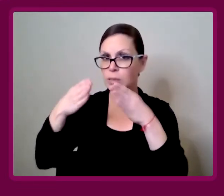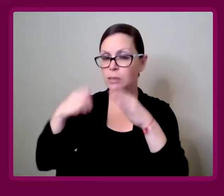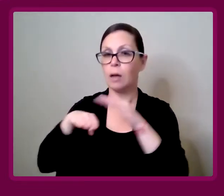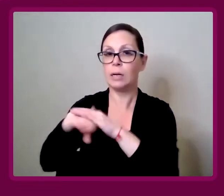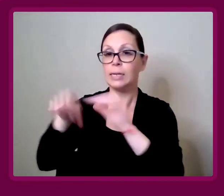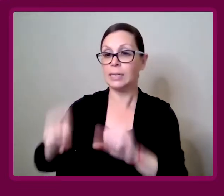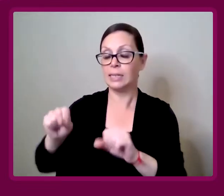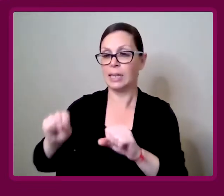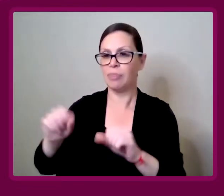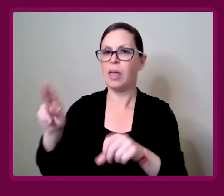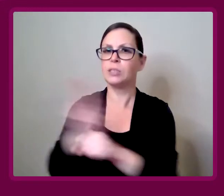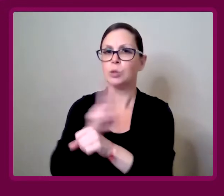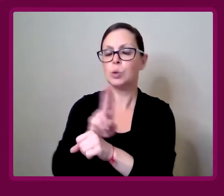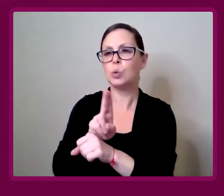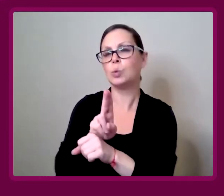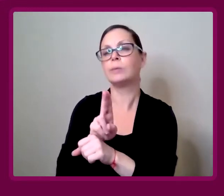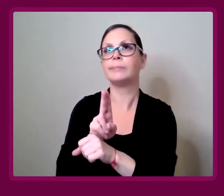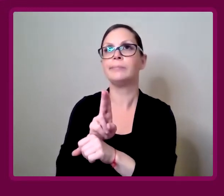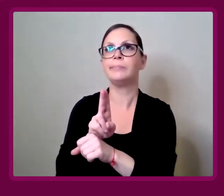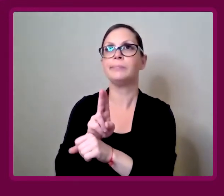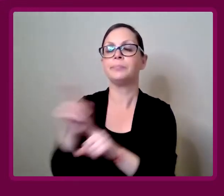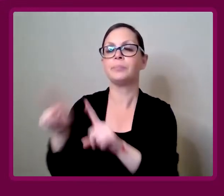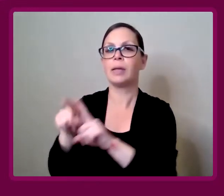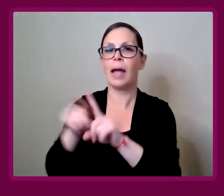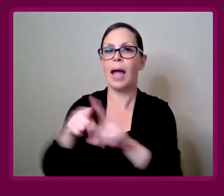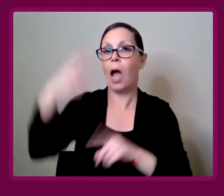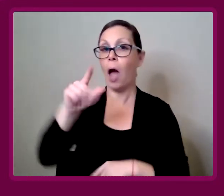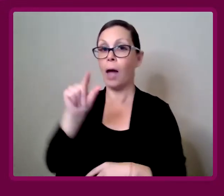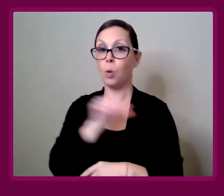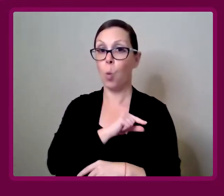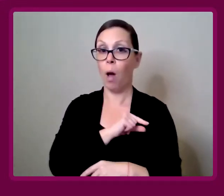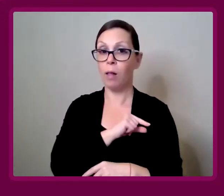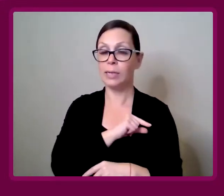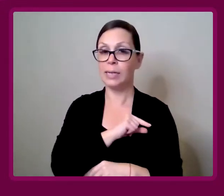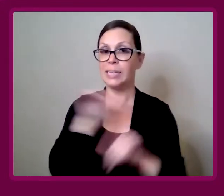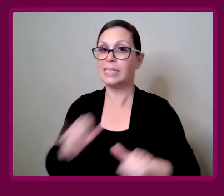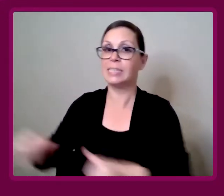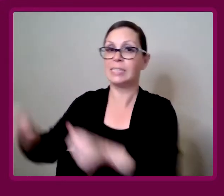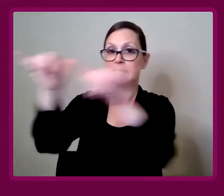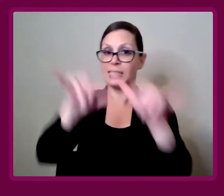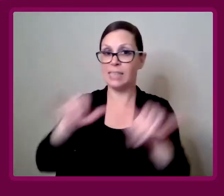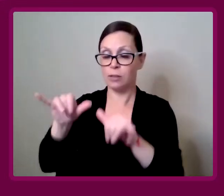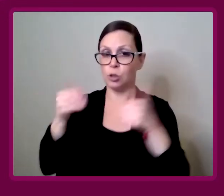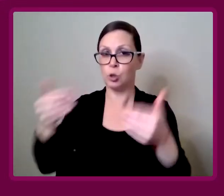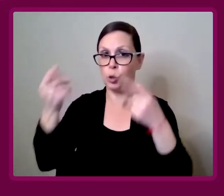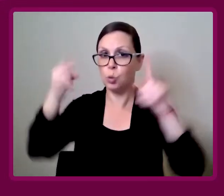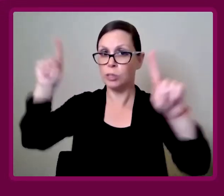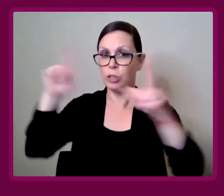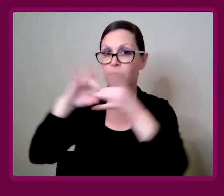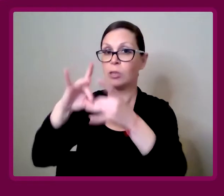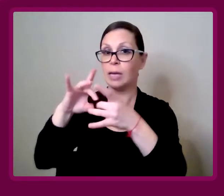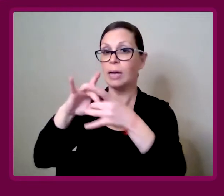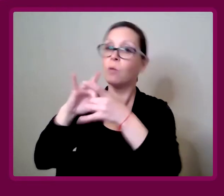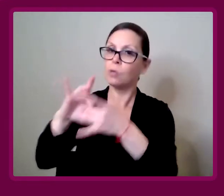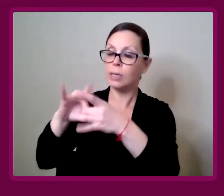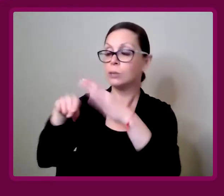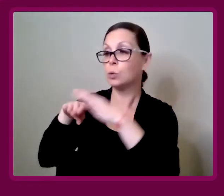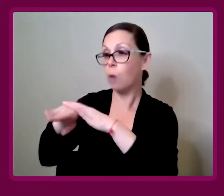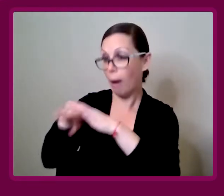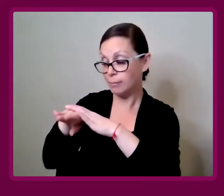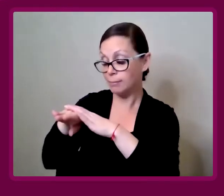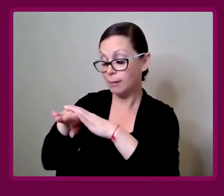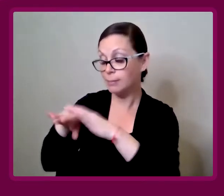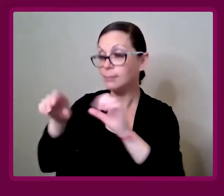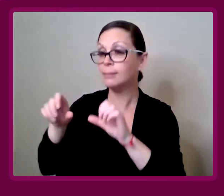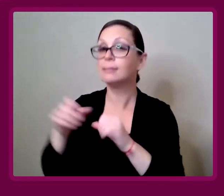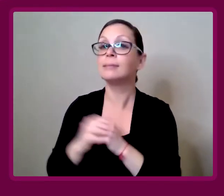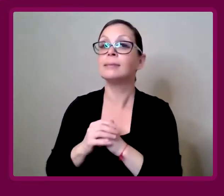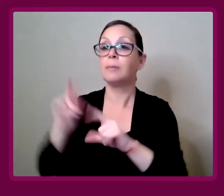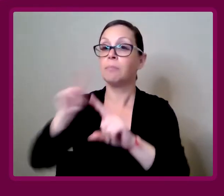accessibility, is often used as quite a high quality standard to achieve for access.